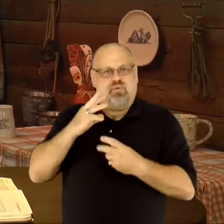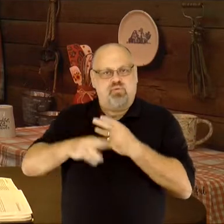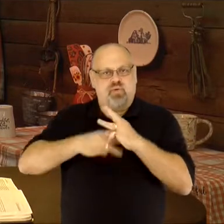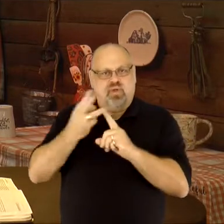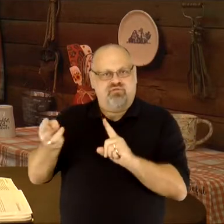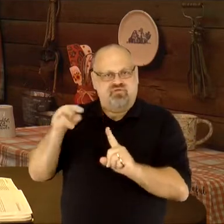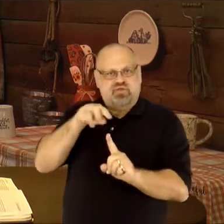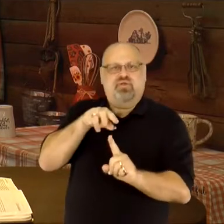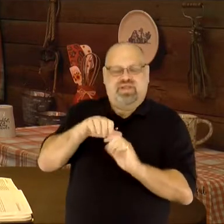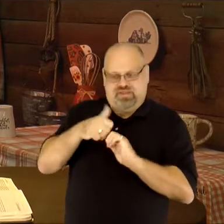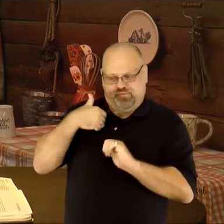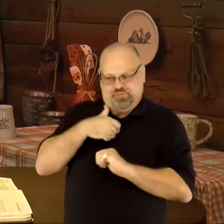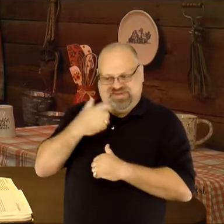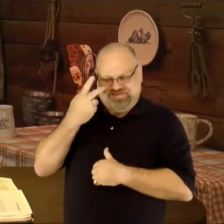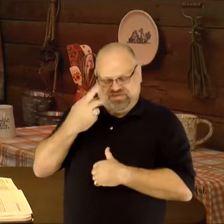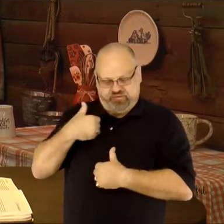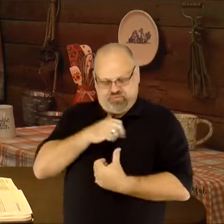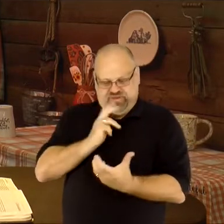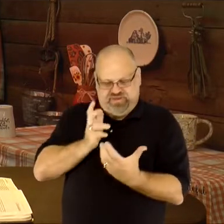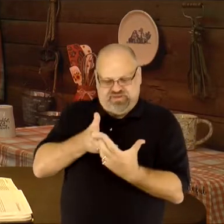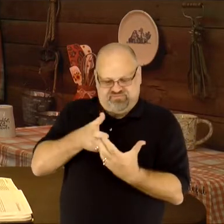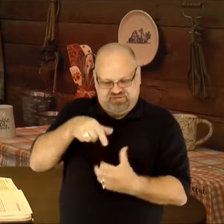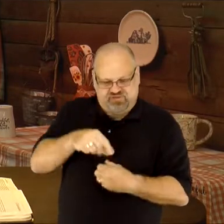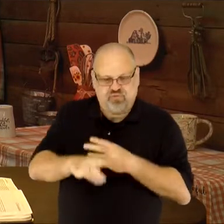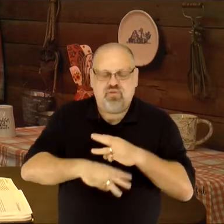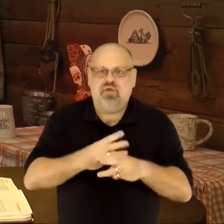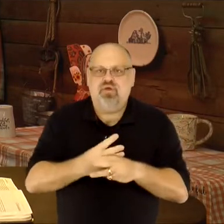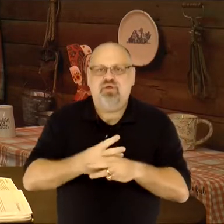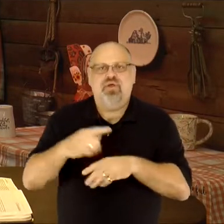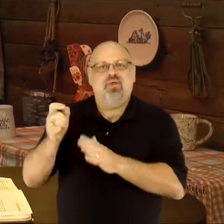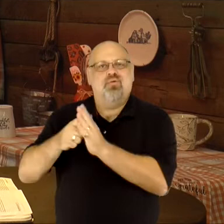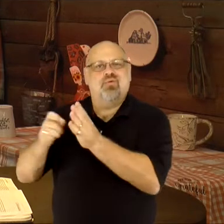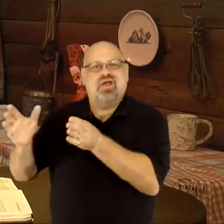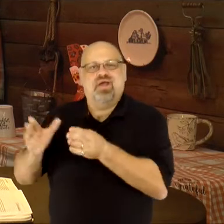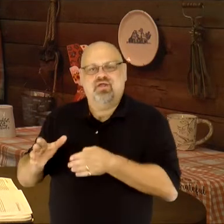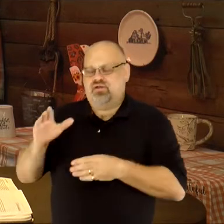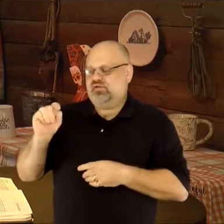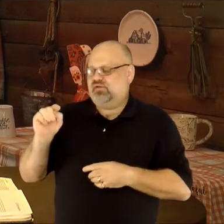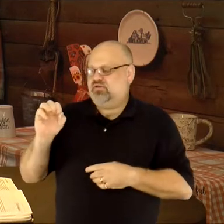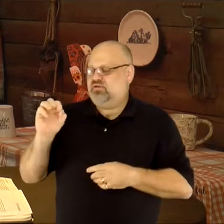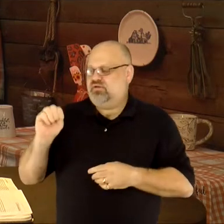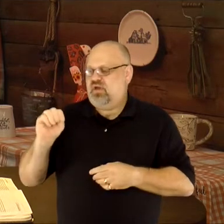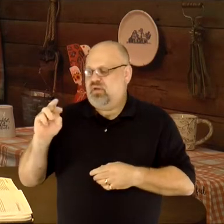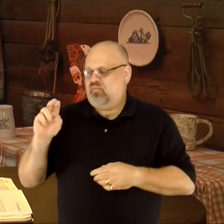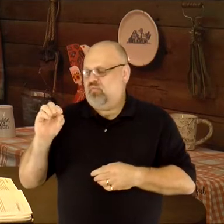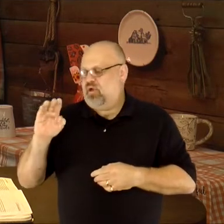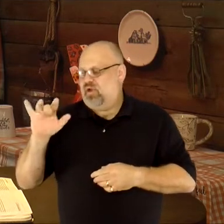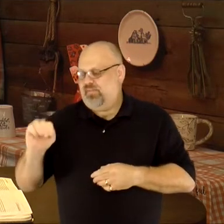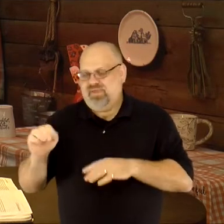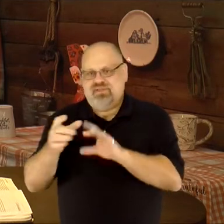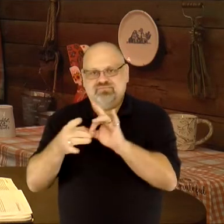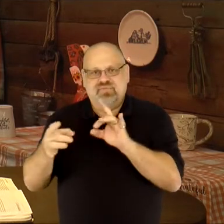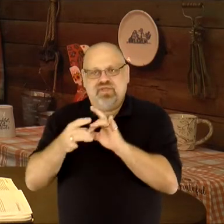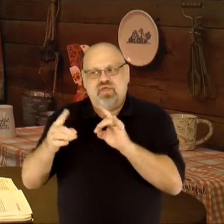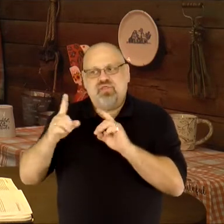fitting into this world. Novelist Tom Robbins said, there are "those who believe there are